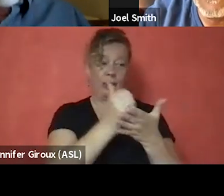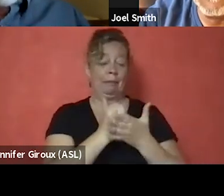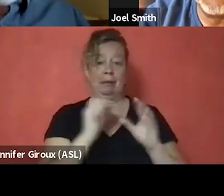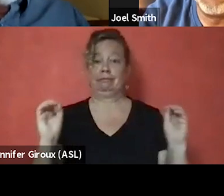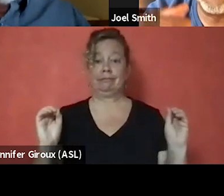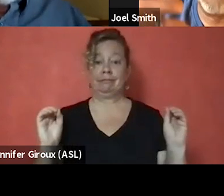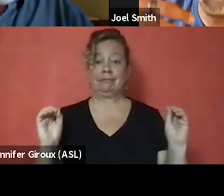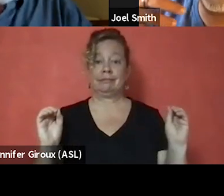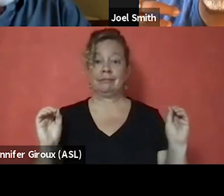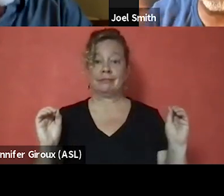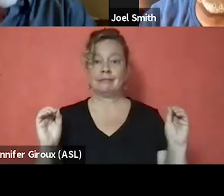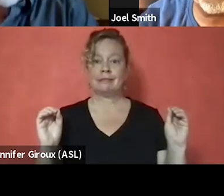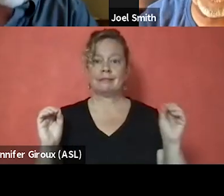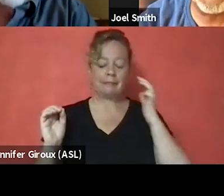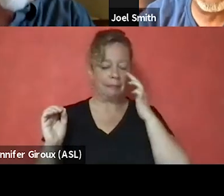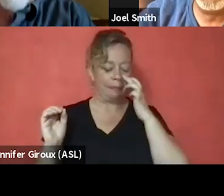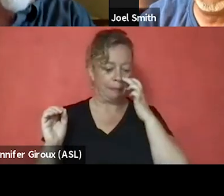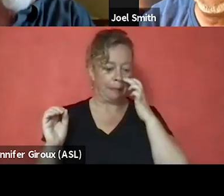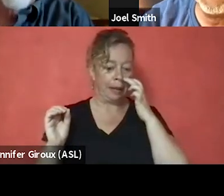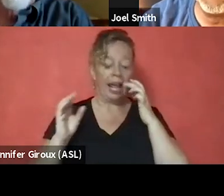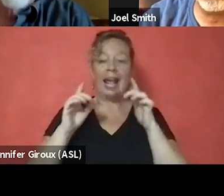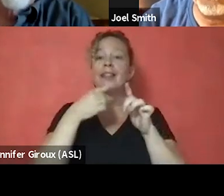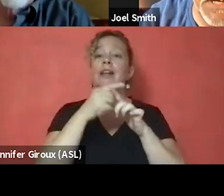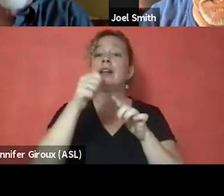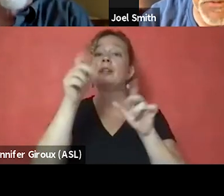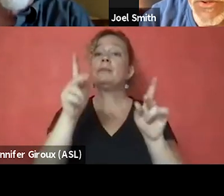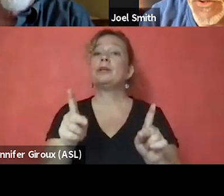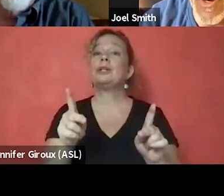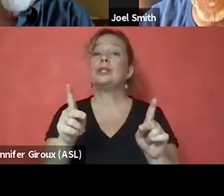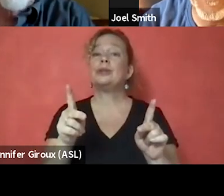And then some other person who was much more open